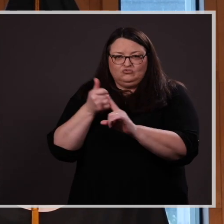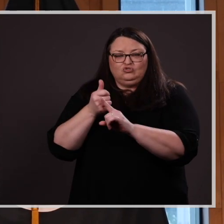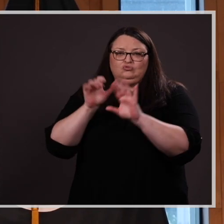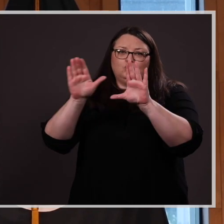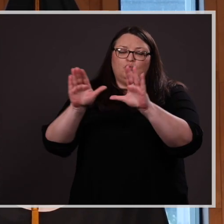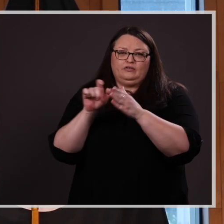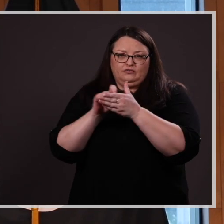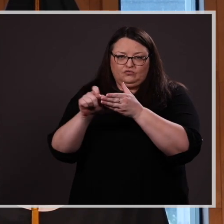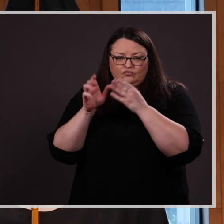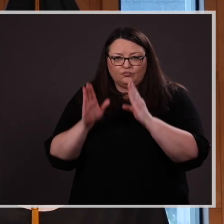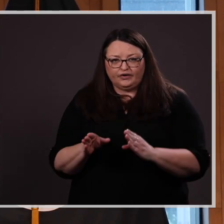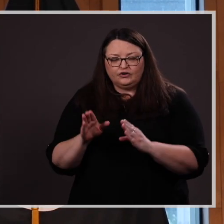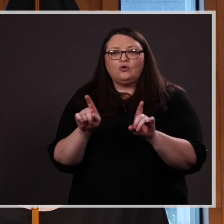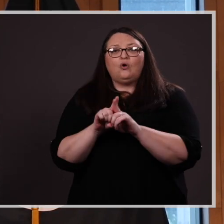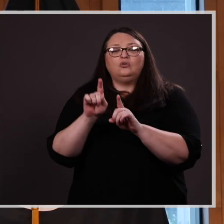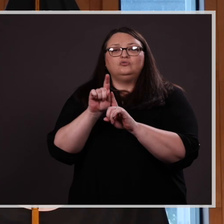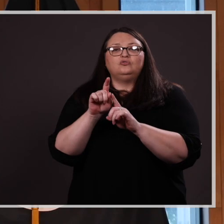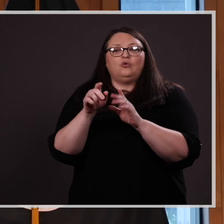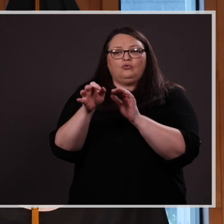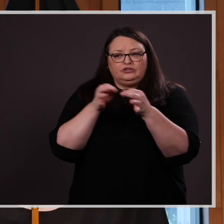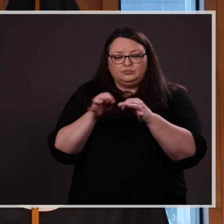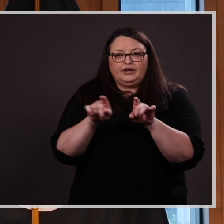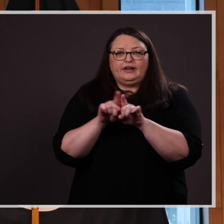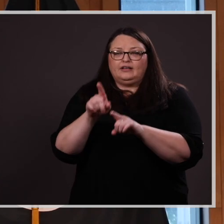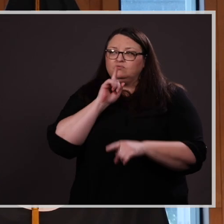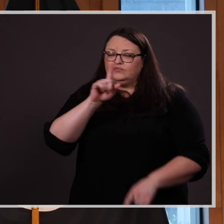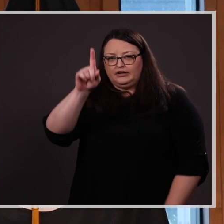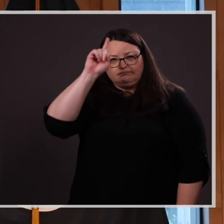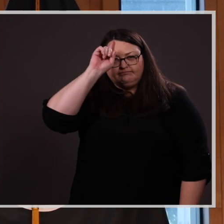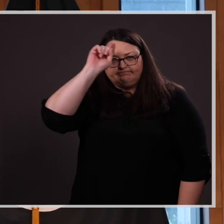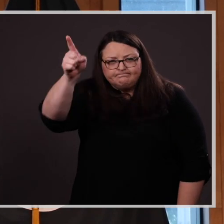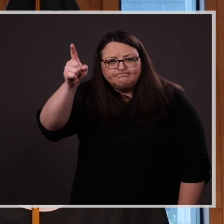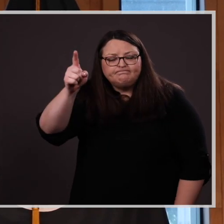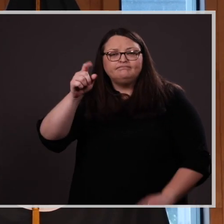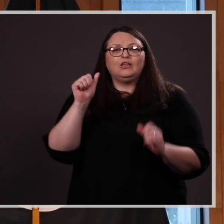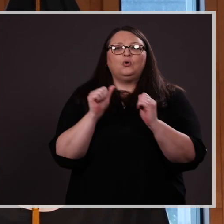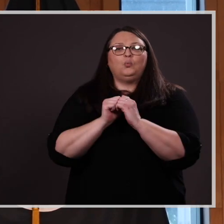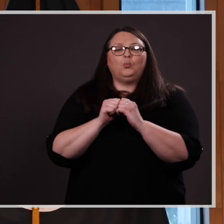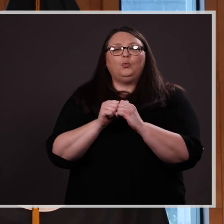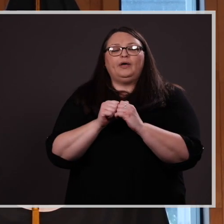She is also characterized as being “keenly intelligent, with a rigorous work ethic, and